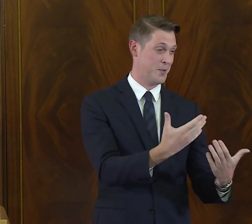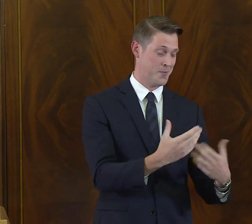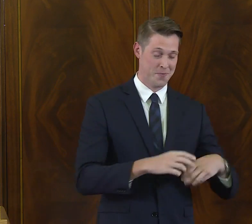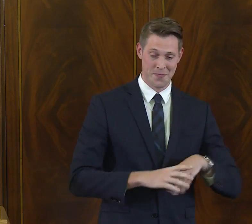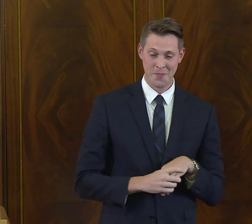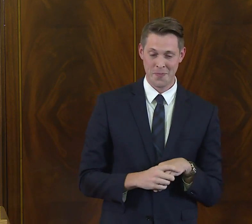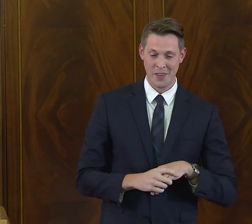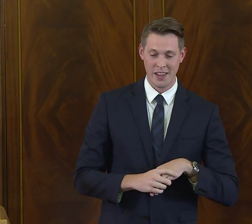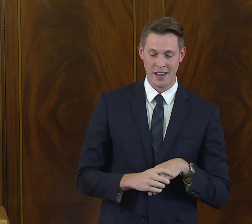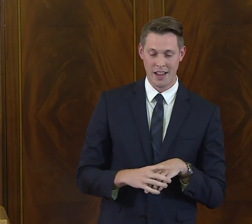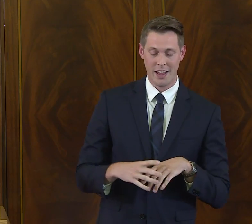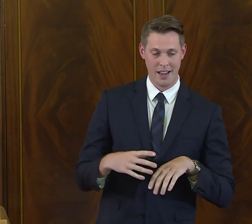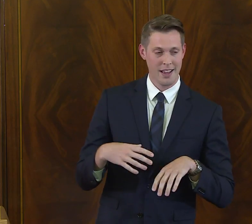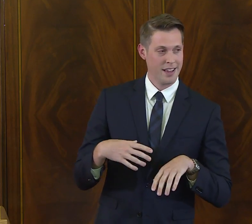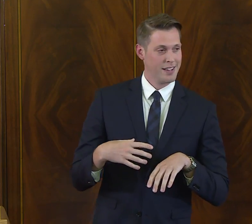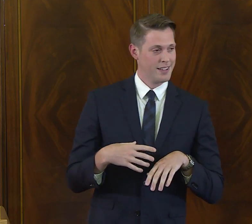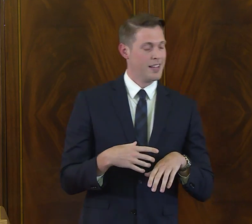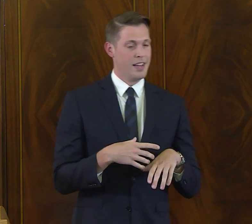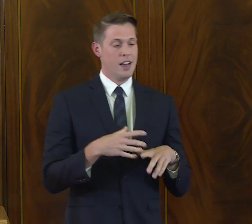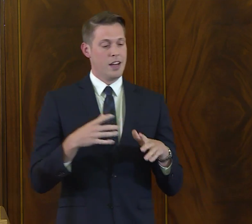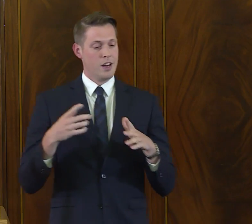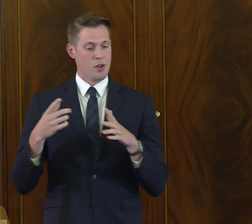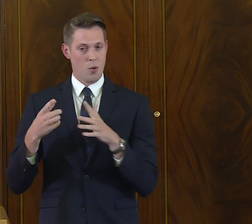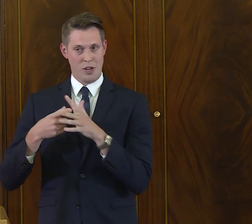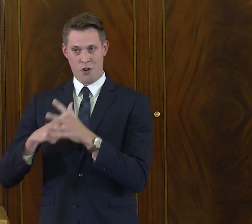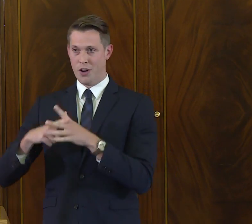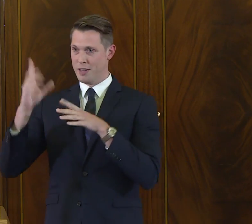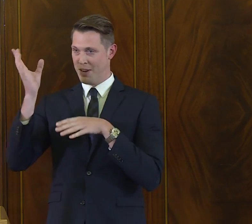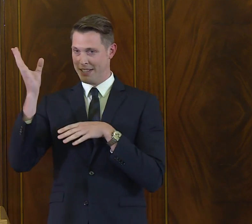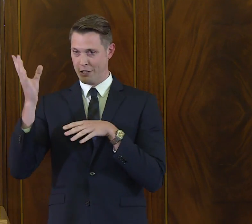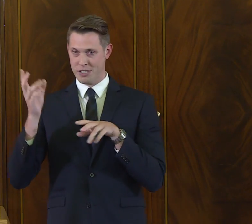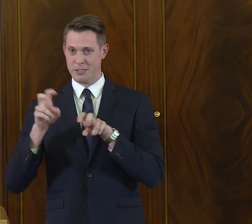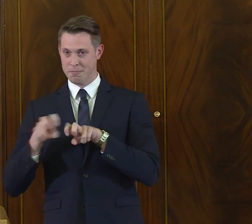and where they're going, it was wonderful. So thank you.